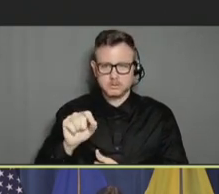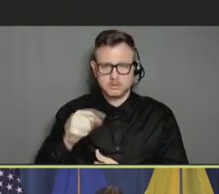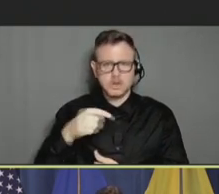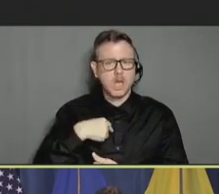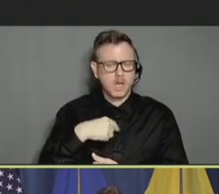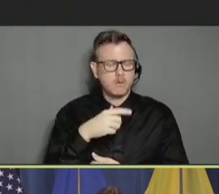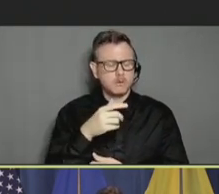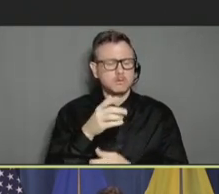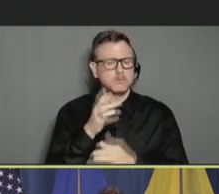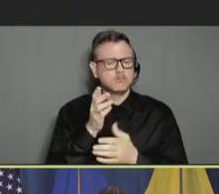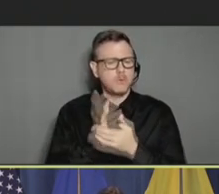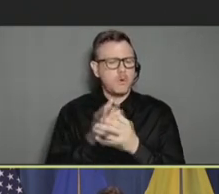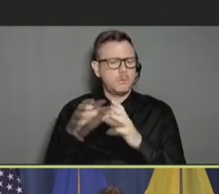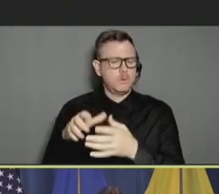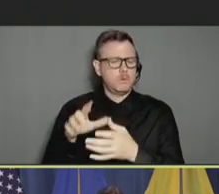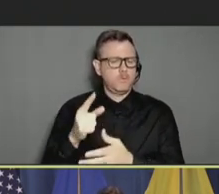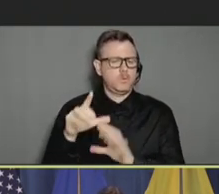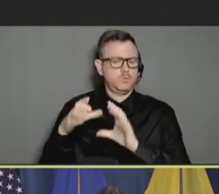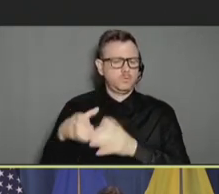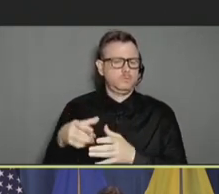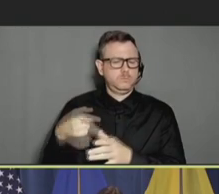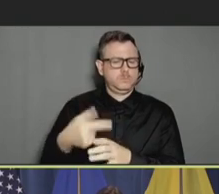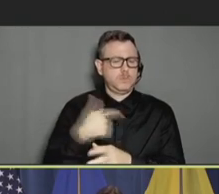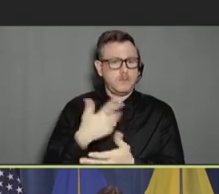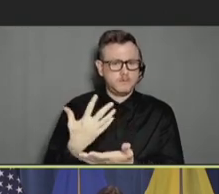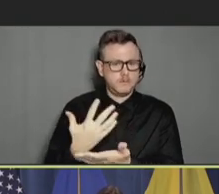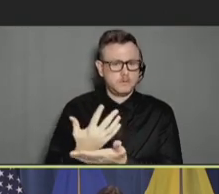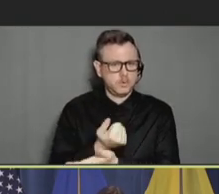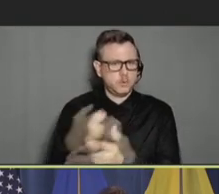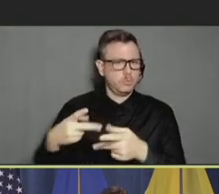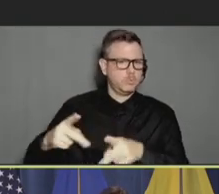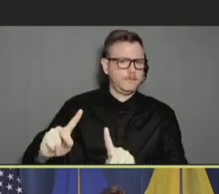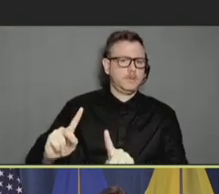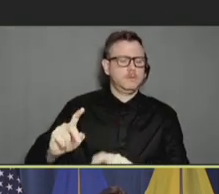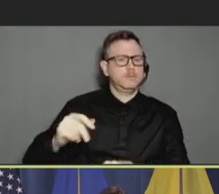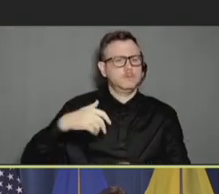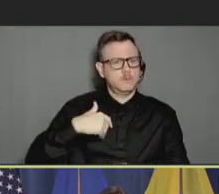people to be able to have that privilege of being vaccinated as a frontline healthcare